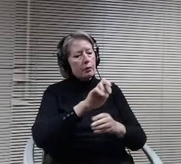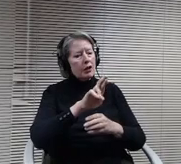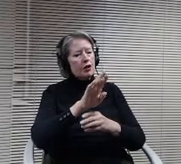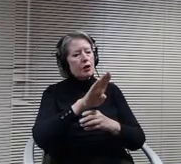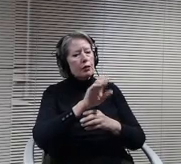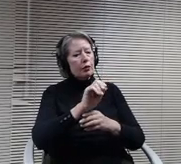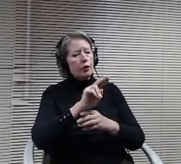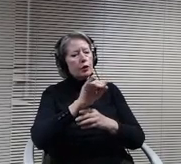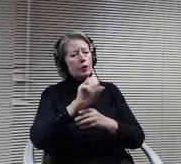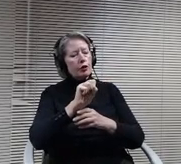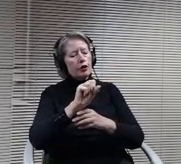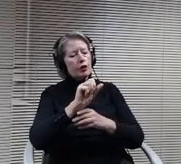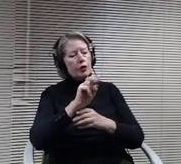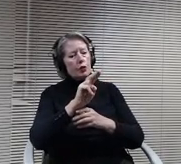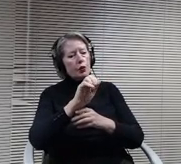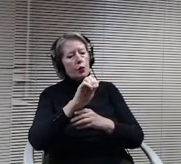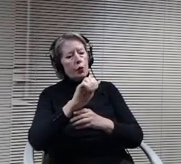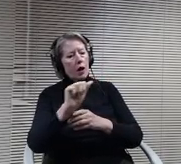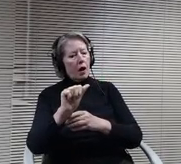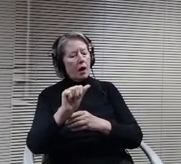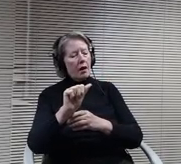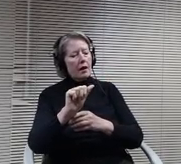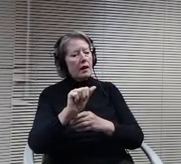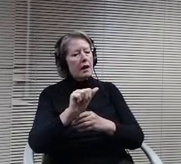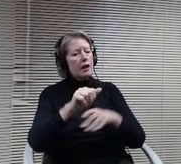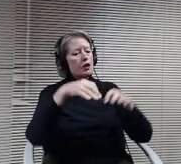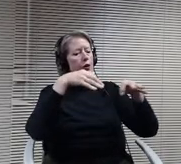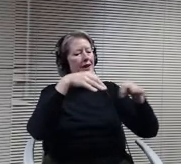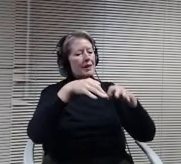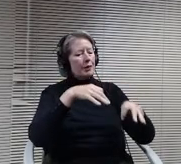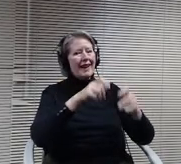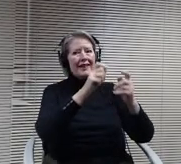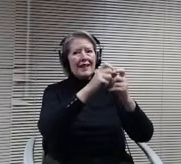facility itself. Excuse me and the price that we've negotiated